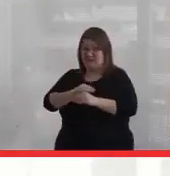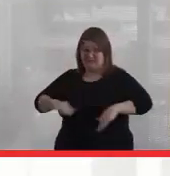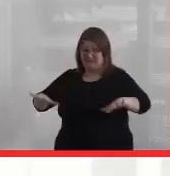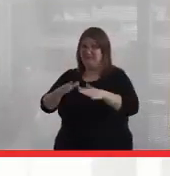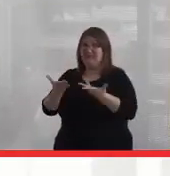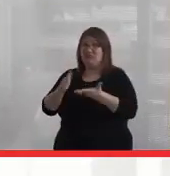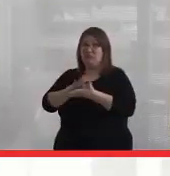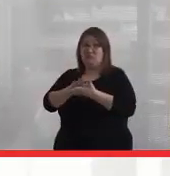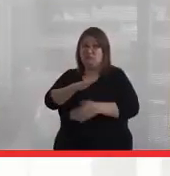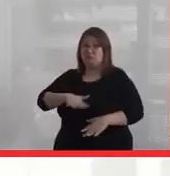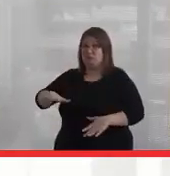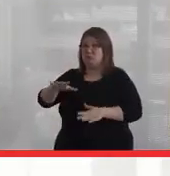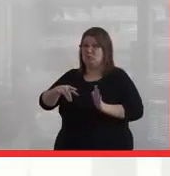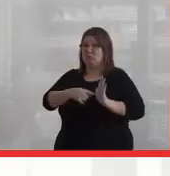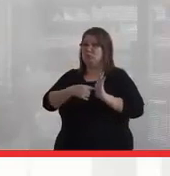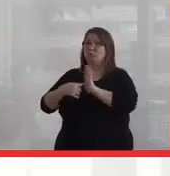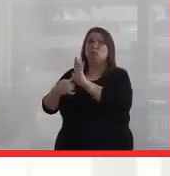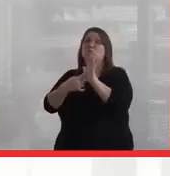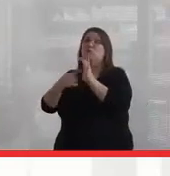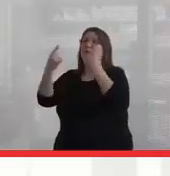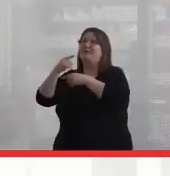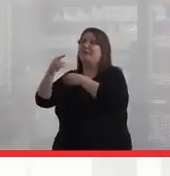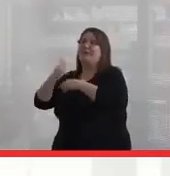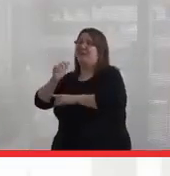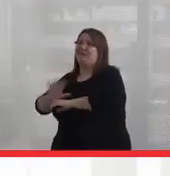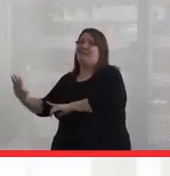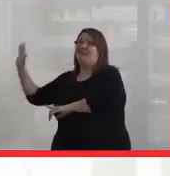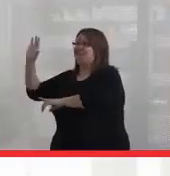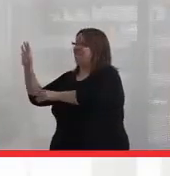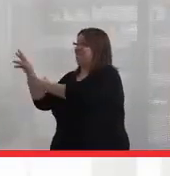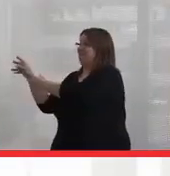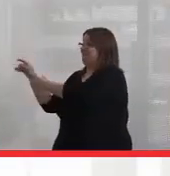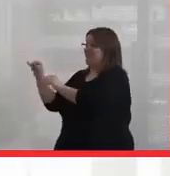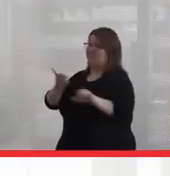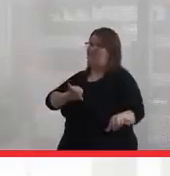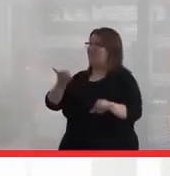is reflected in what's happening across the country right now.